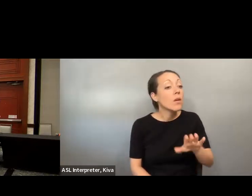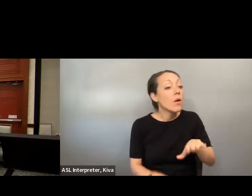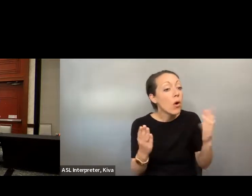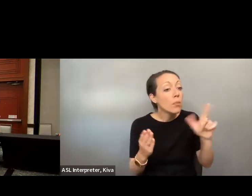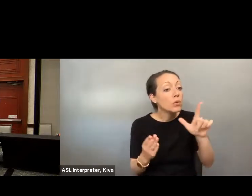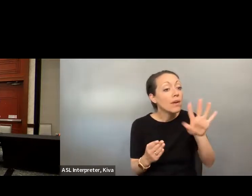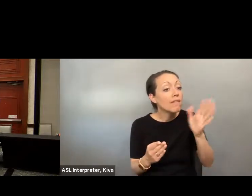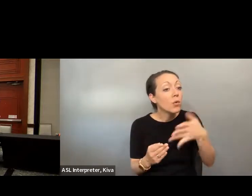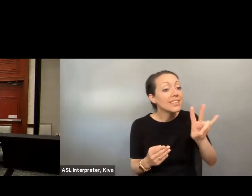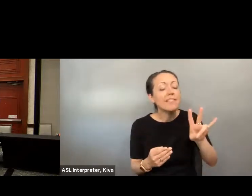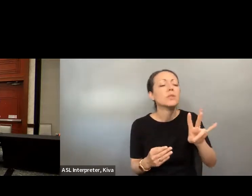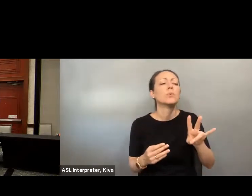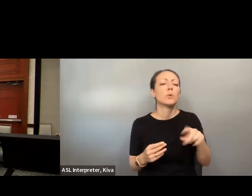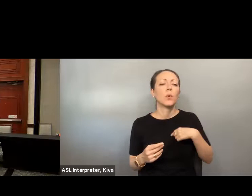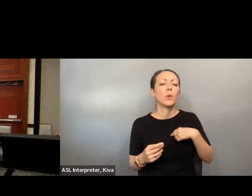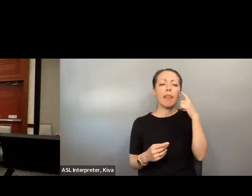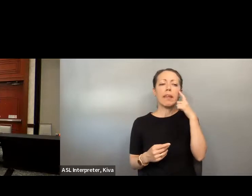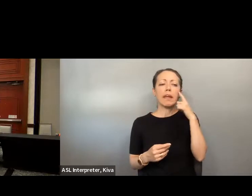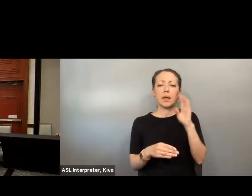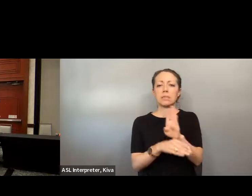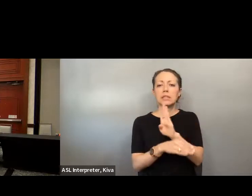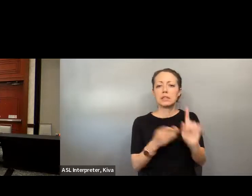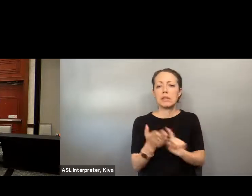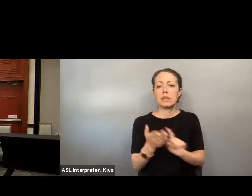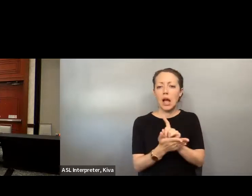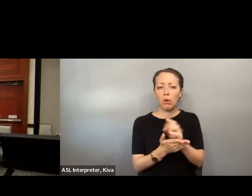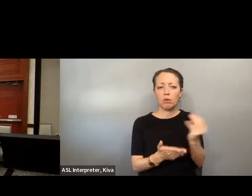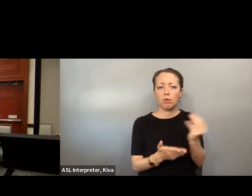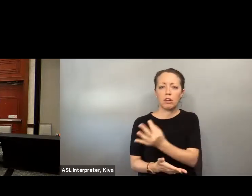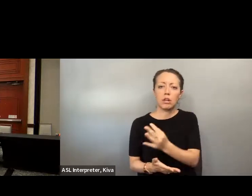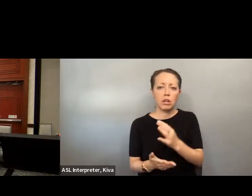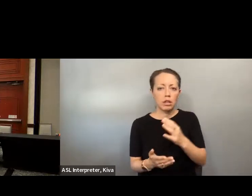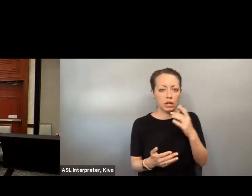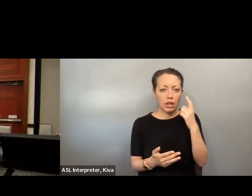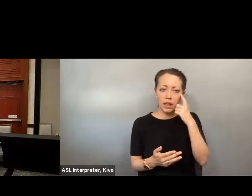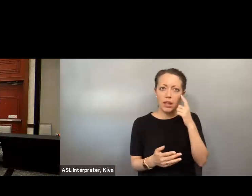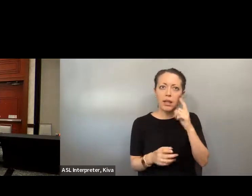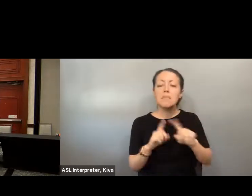No, I I don't think it's open. 31.